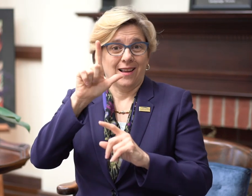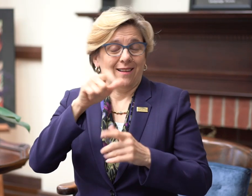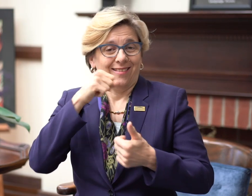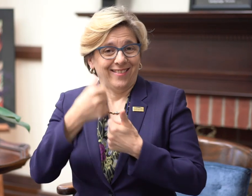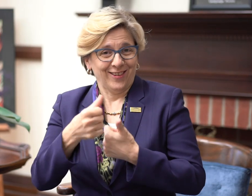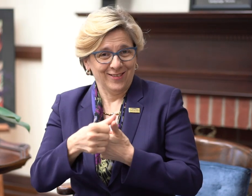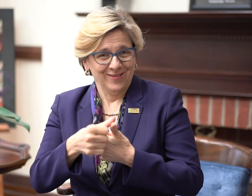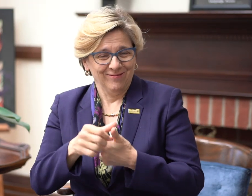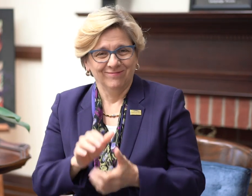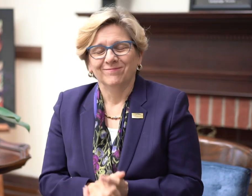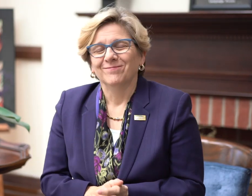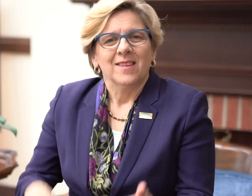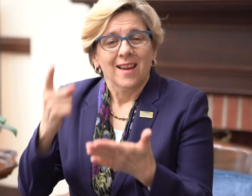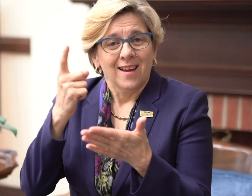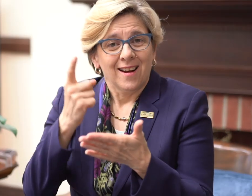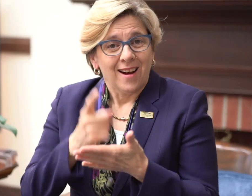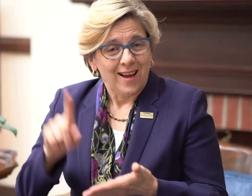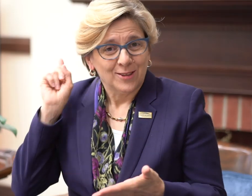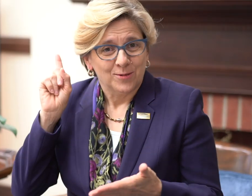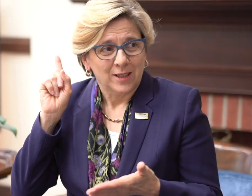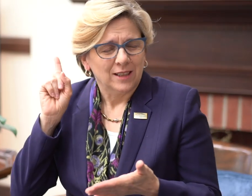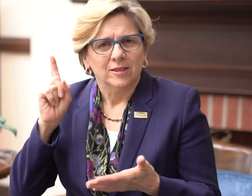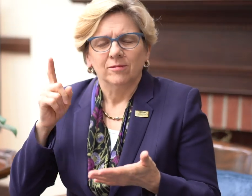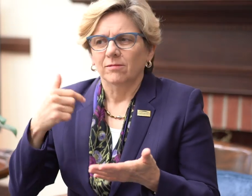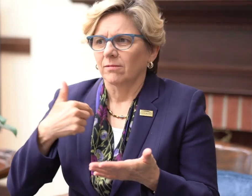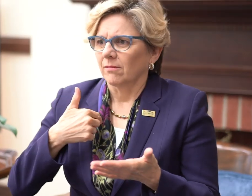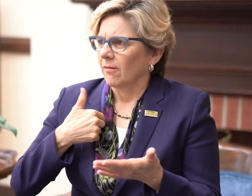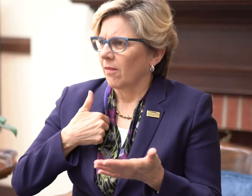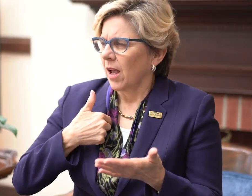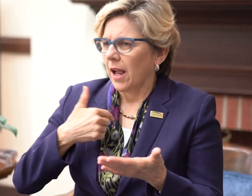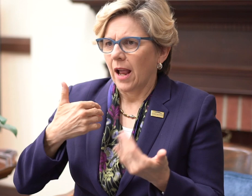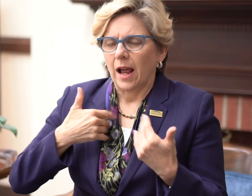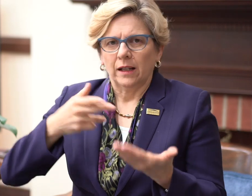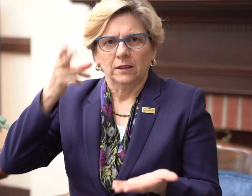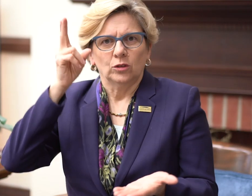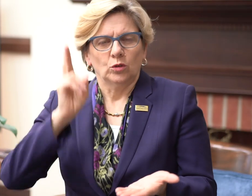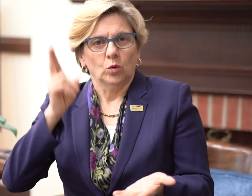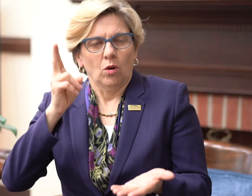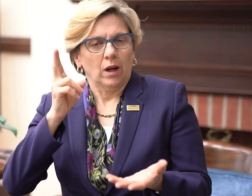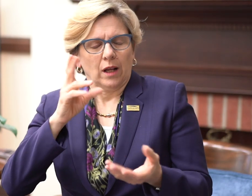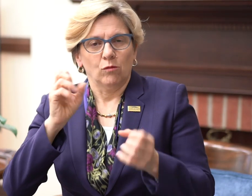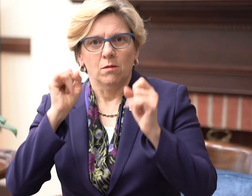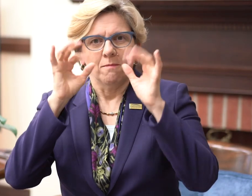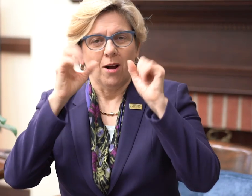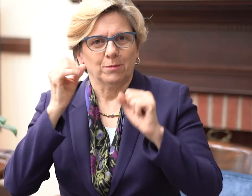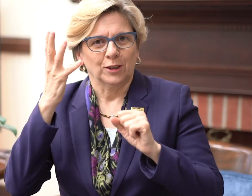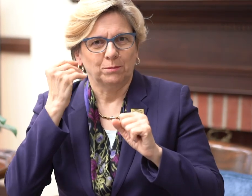letter in American Sign Language last week I had a historic and memorable